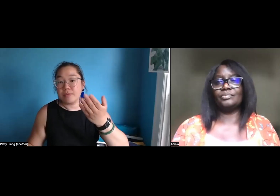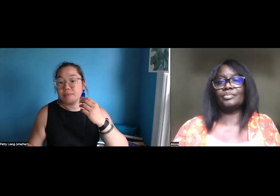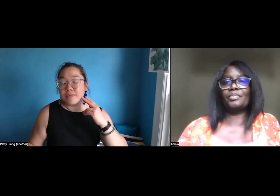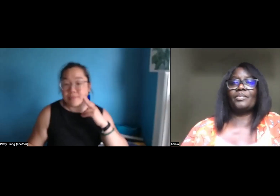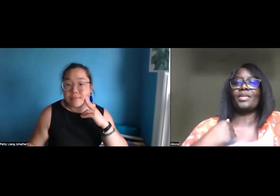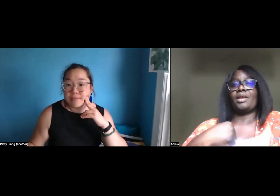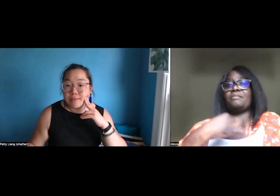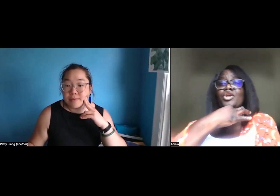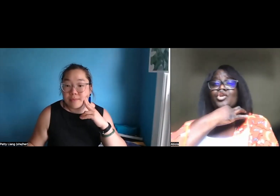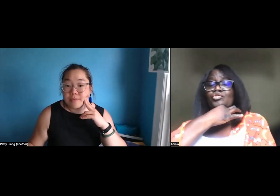Fabiola?